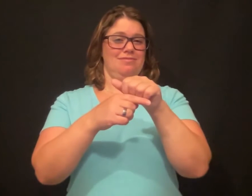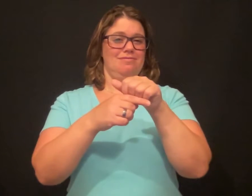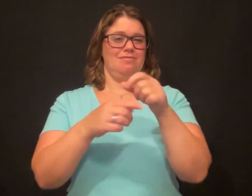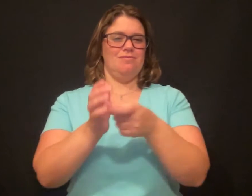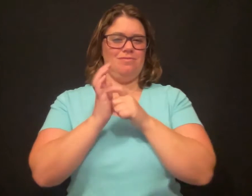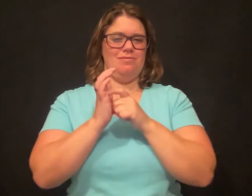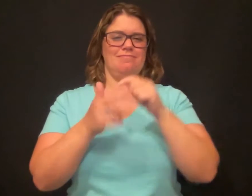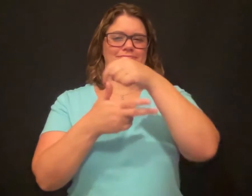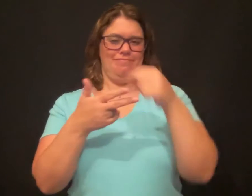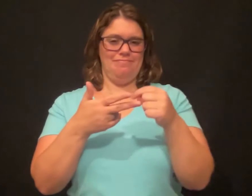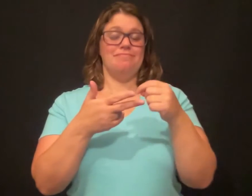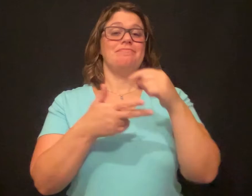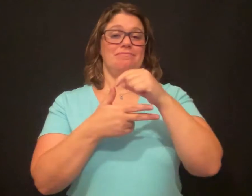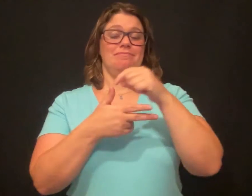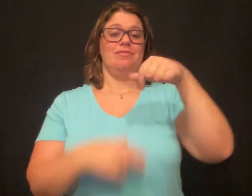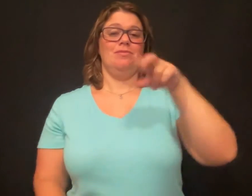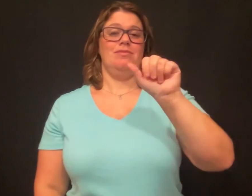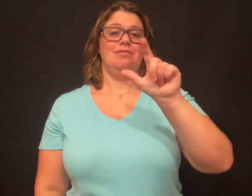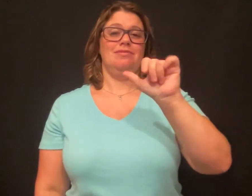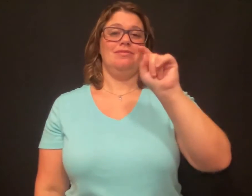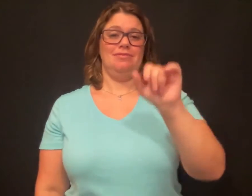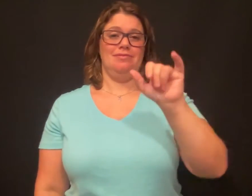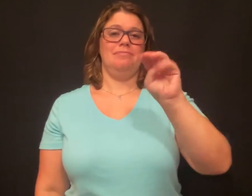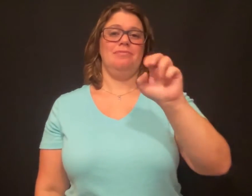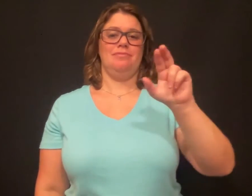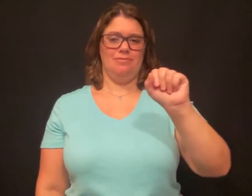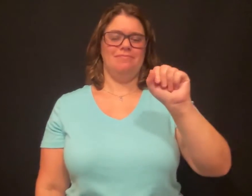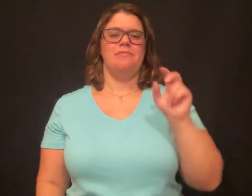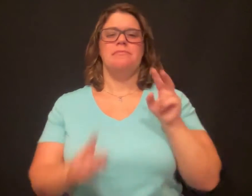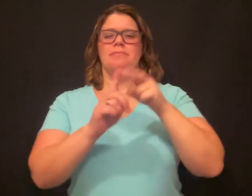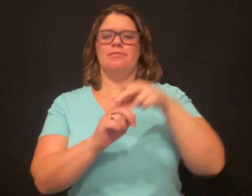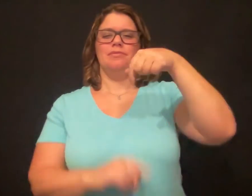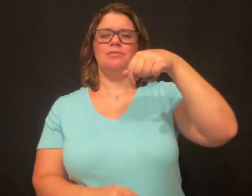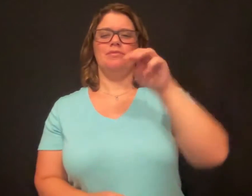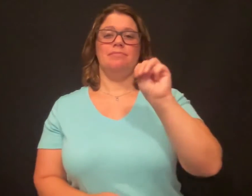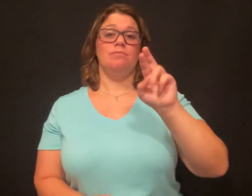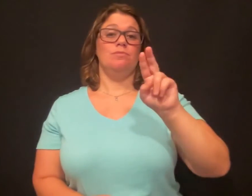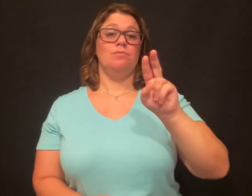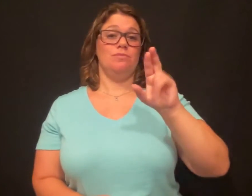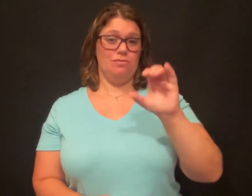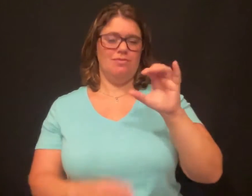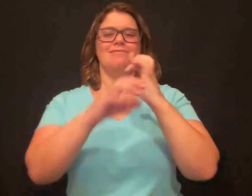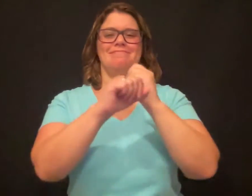There are three training sessions you will need to take to earn your Online Teaching Certificate. They are: 1. Quality Matters: Applying the QM Rubric